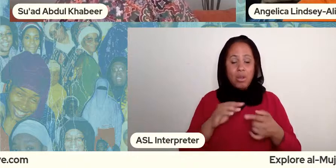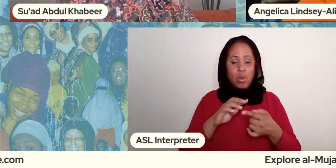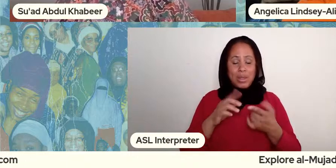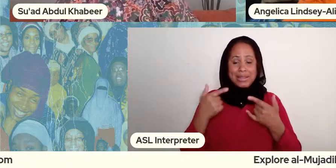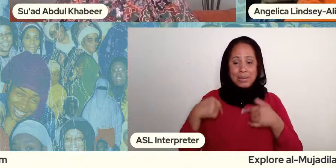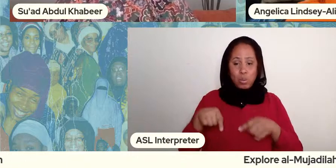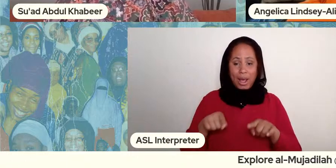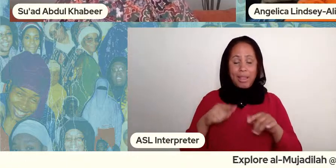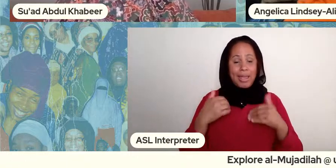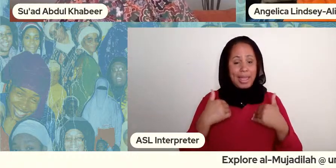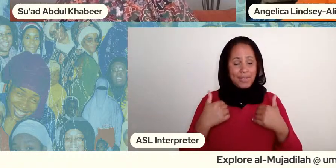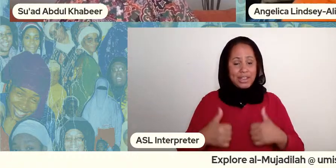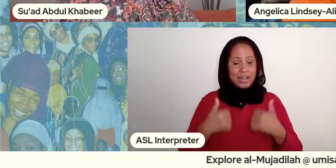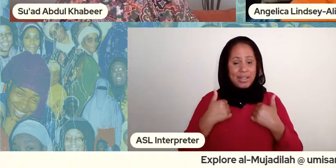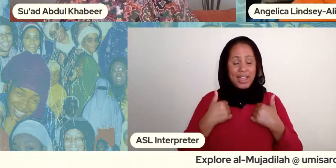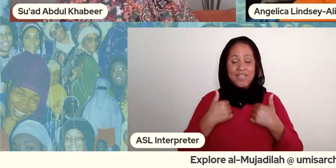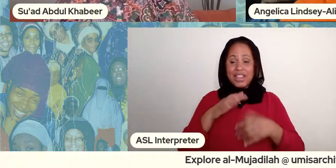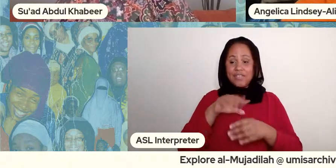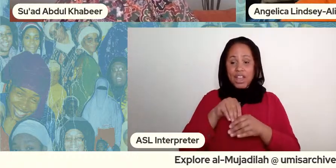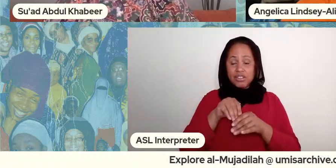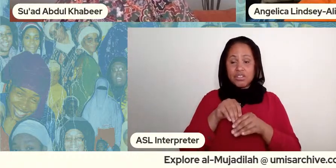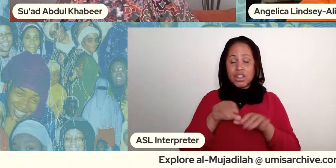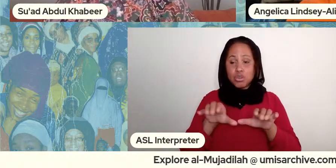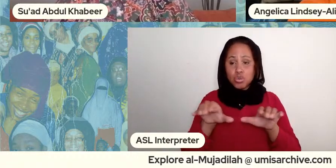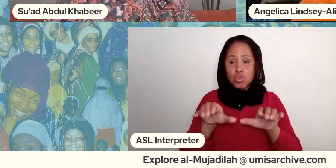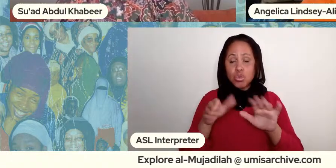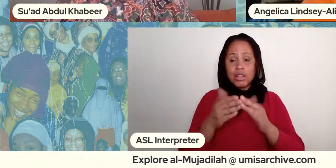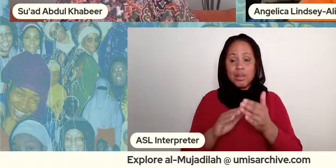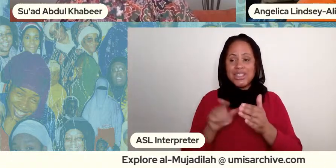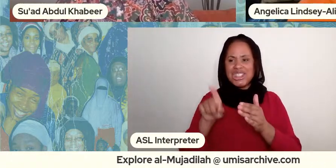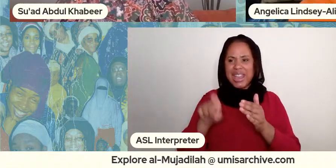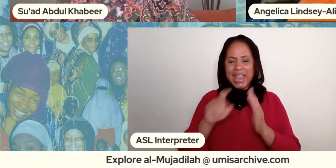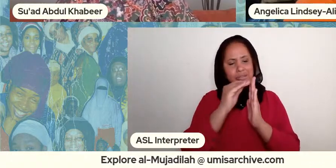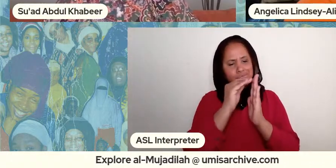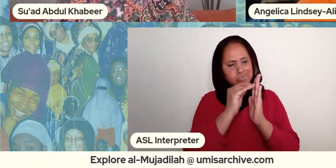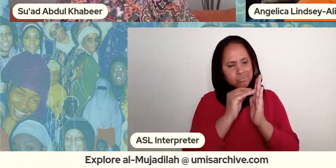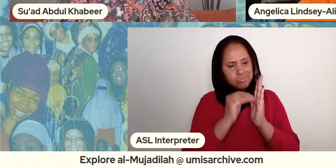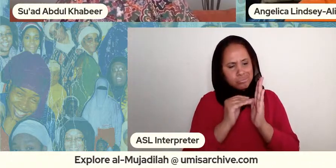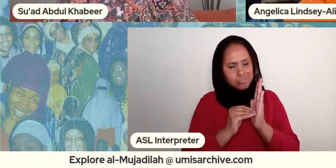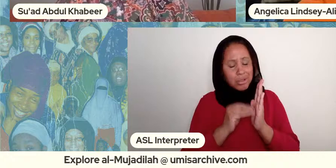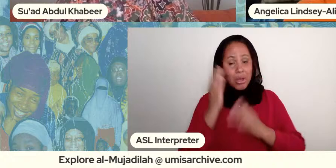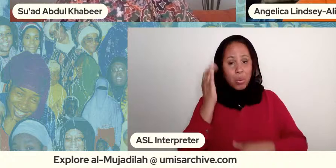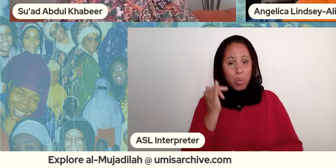in the community she had to do this accounting why because someone else did not step up and do